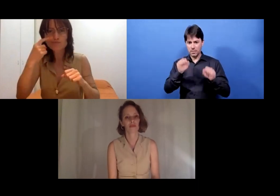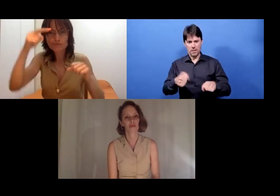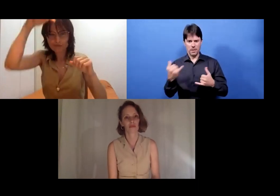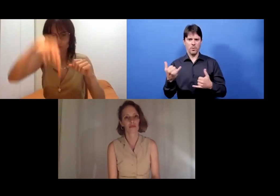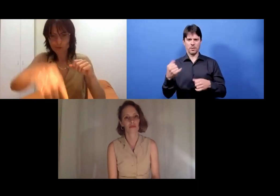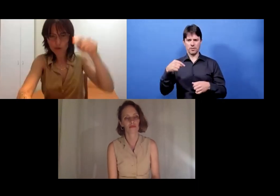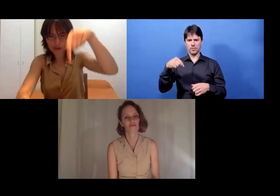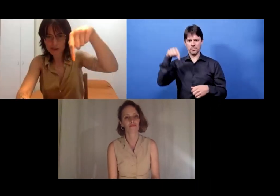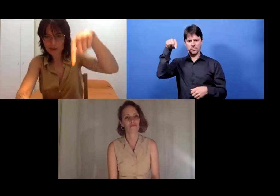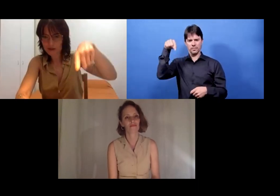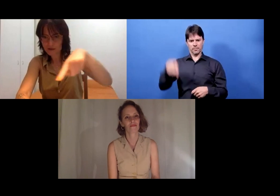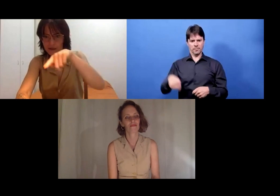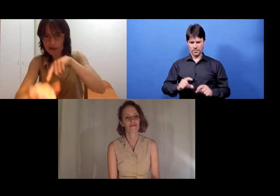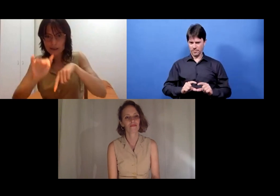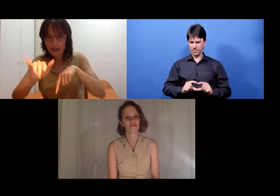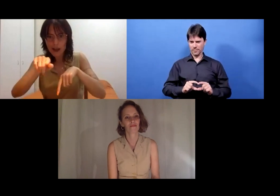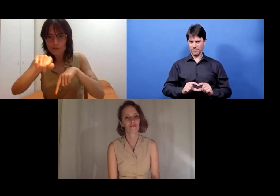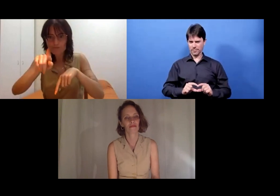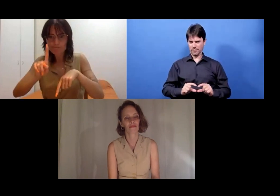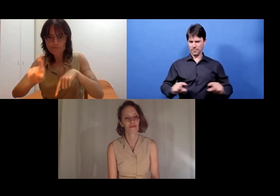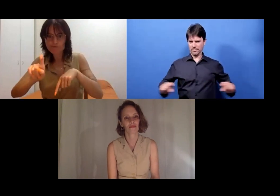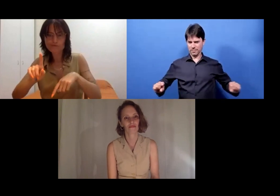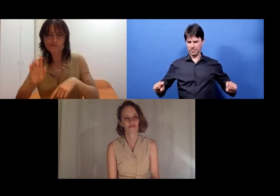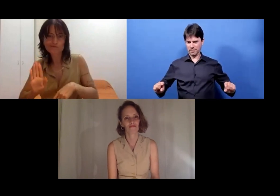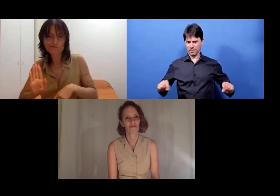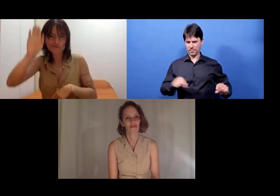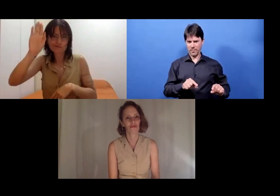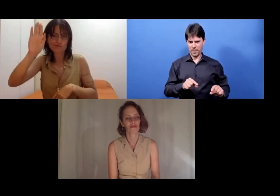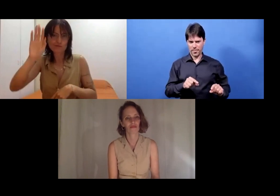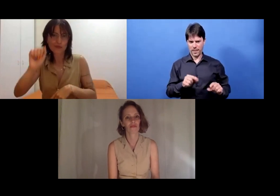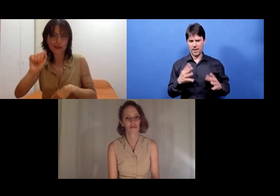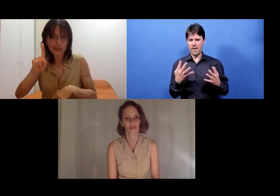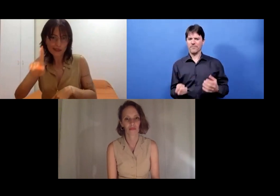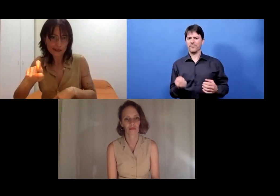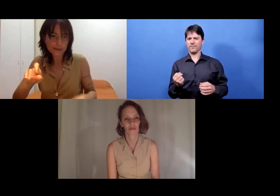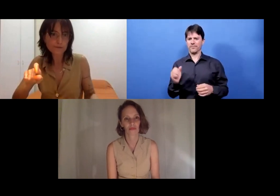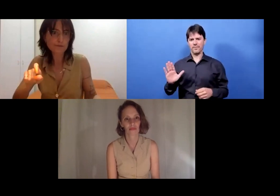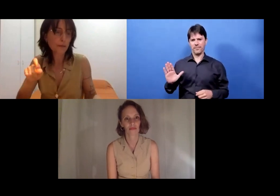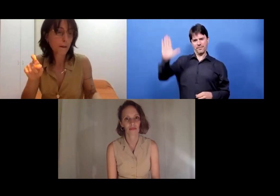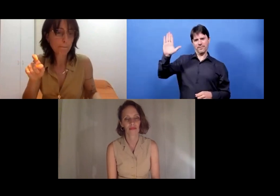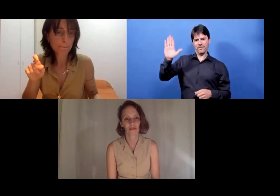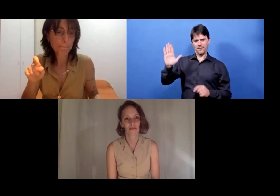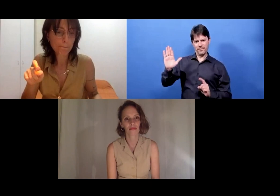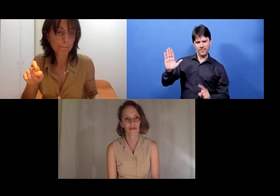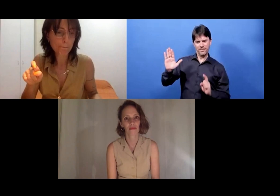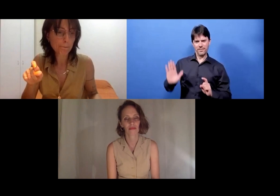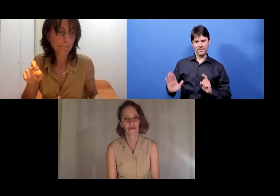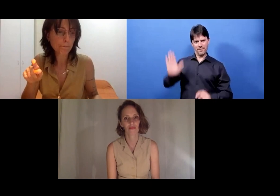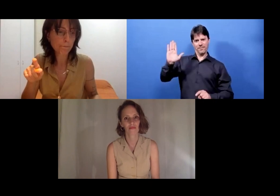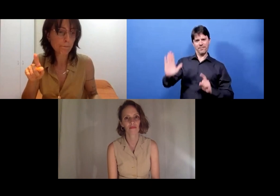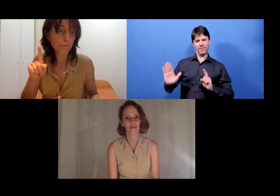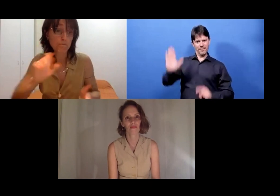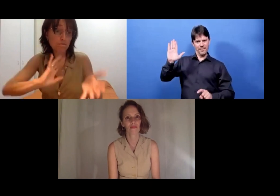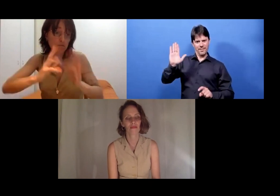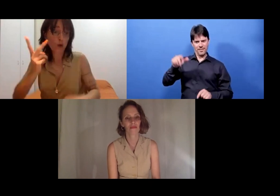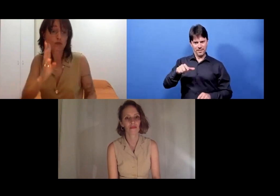Please, could you look on your screen, when you go with the mouse down your screen,